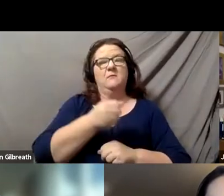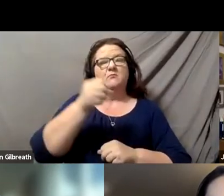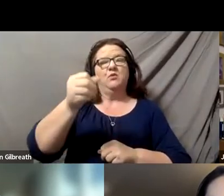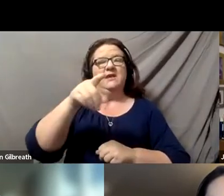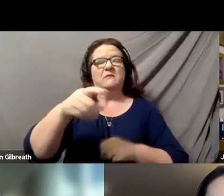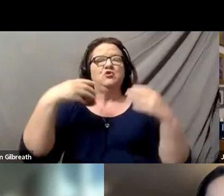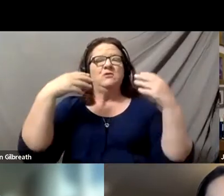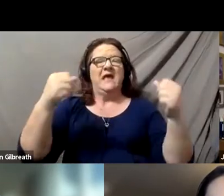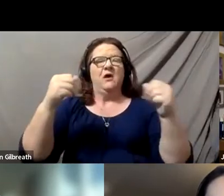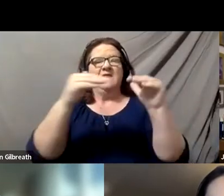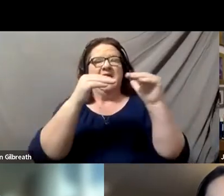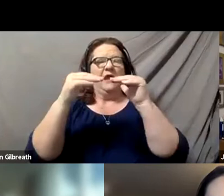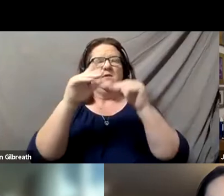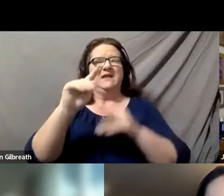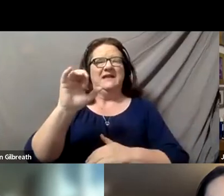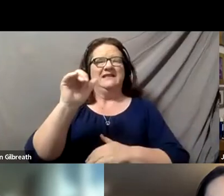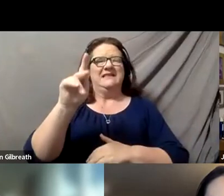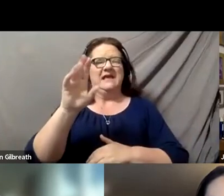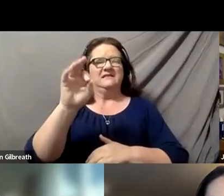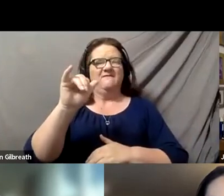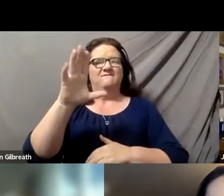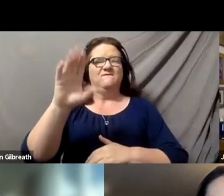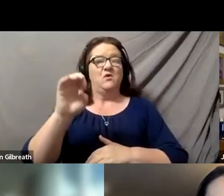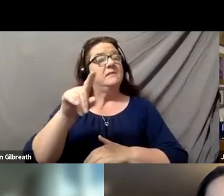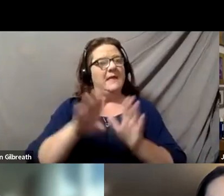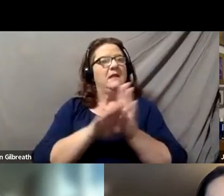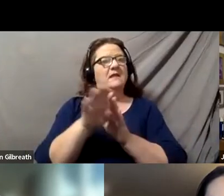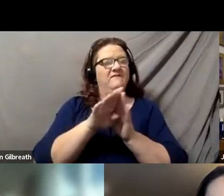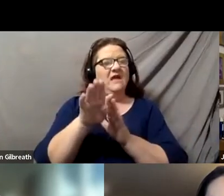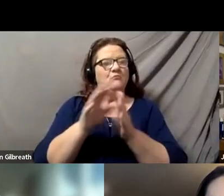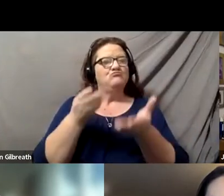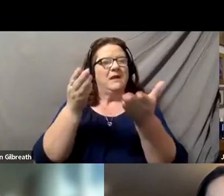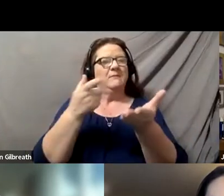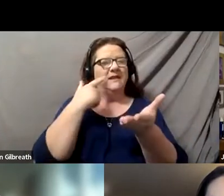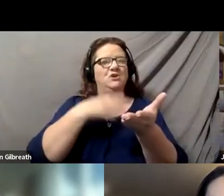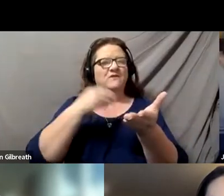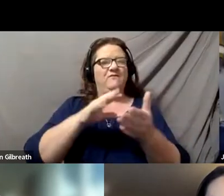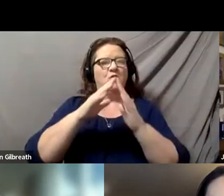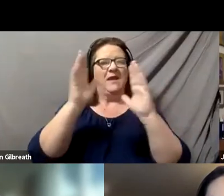And you may know that that Task Force developed recommendations for the White House COVID-19 response team